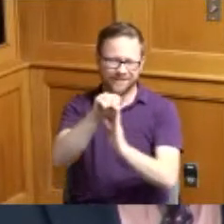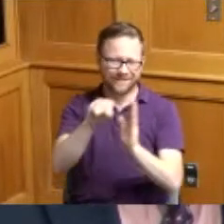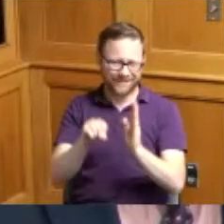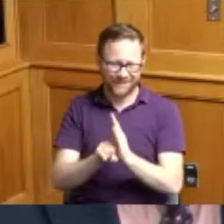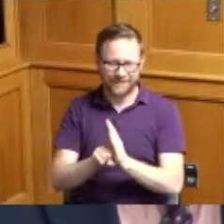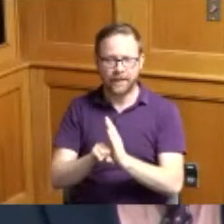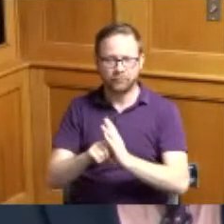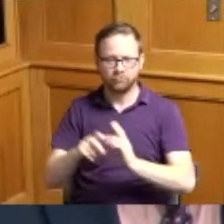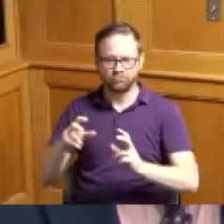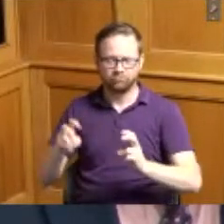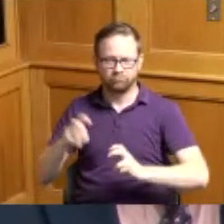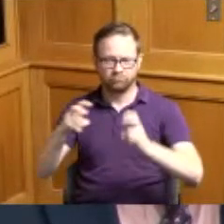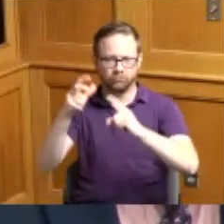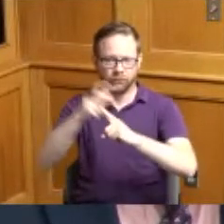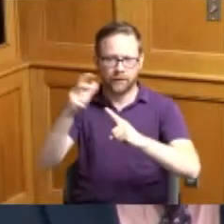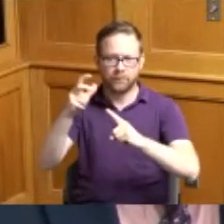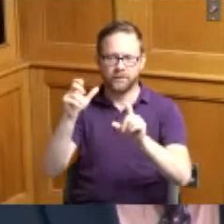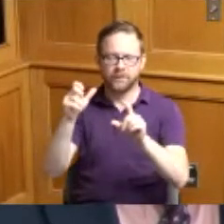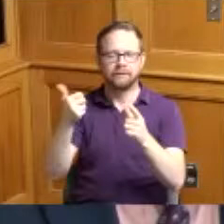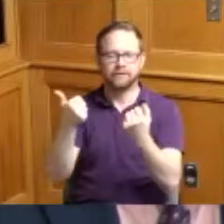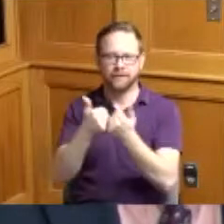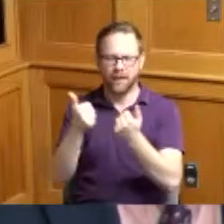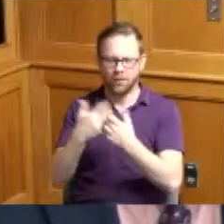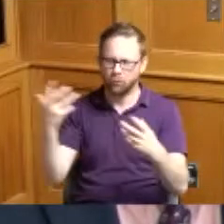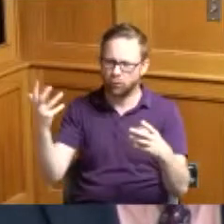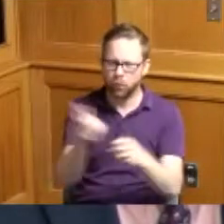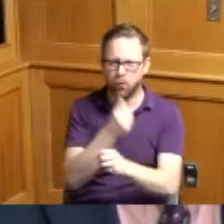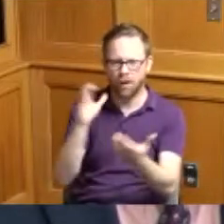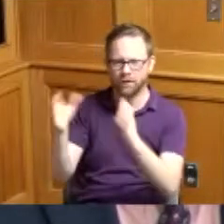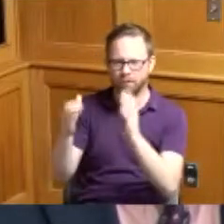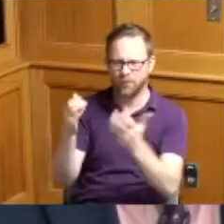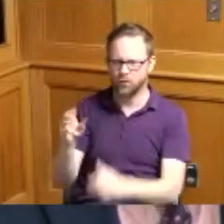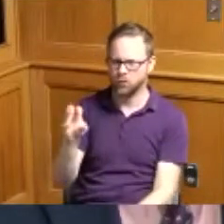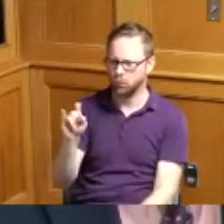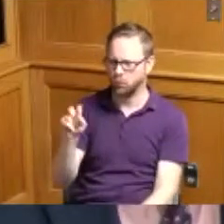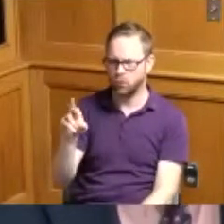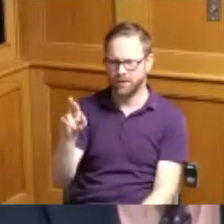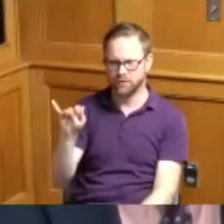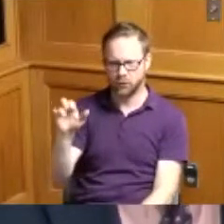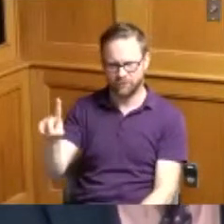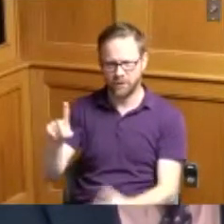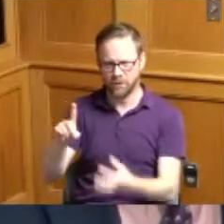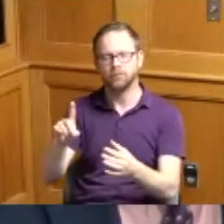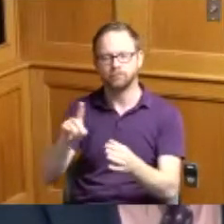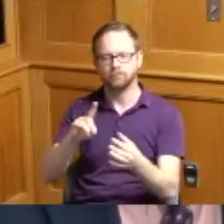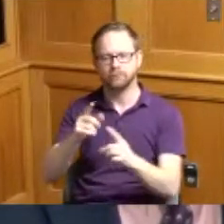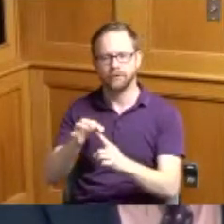a win over Franklin Westerfield Special Olympics to advance to the state championship and whereas